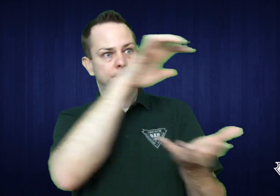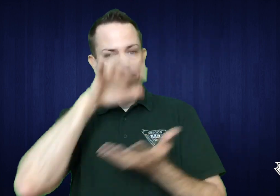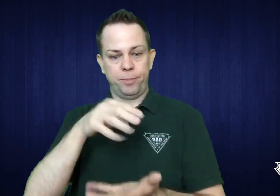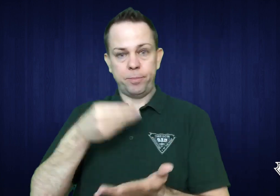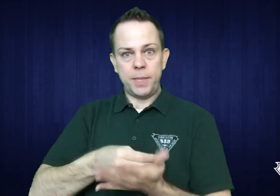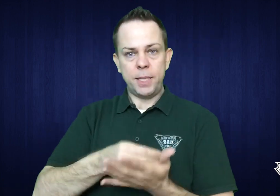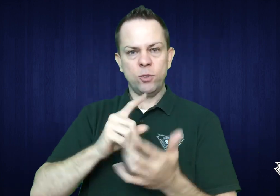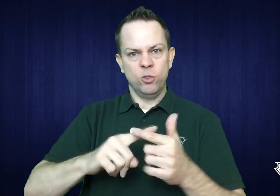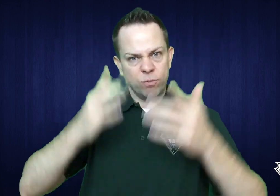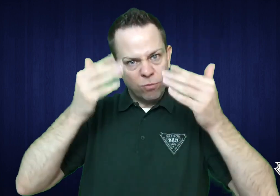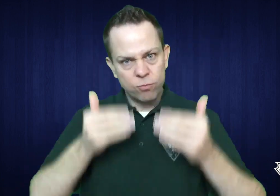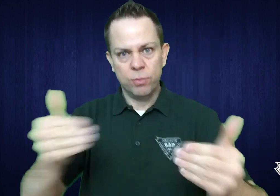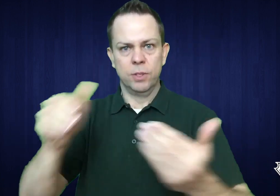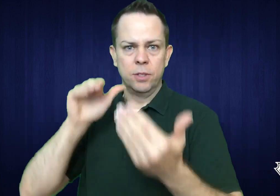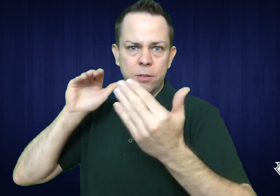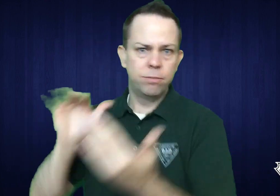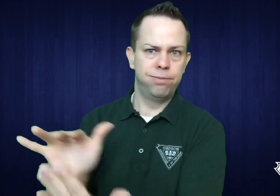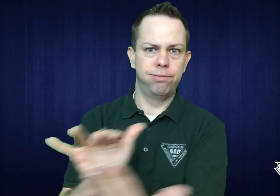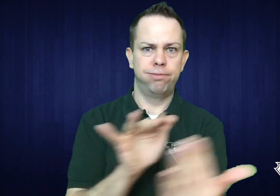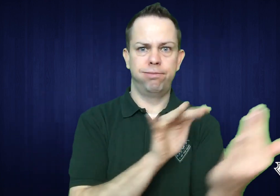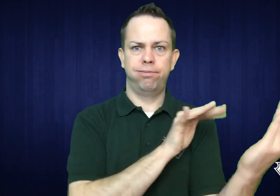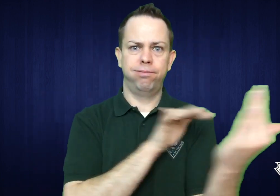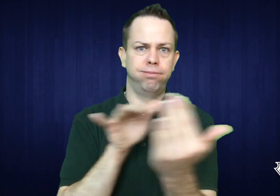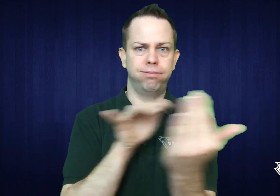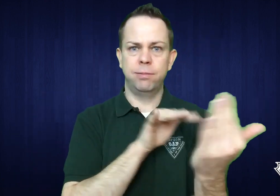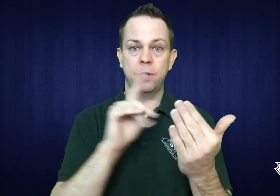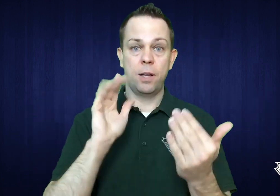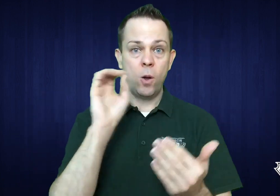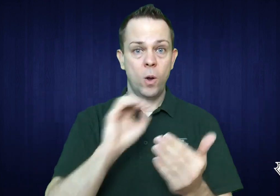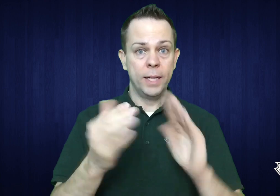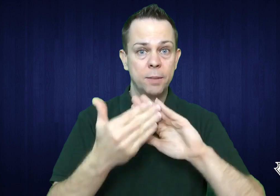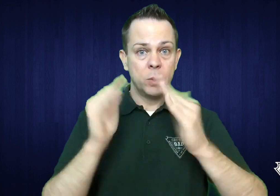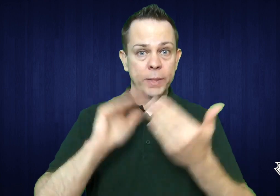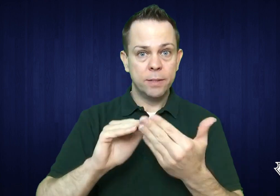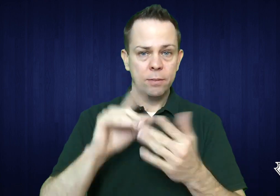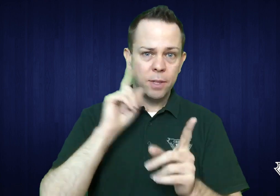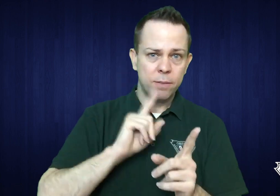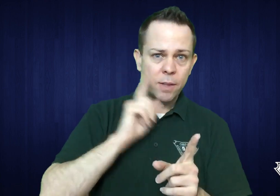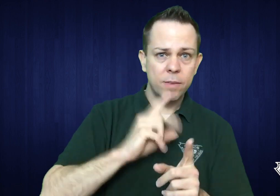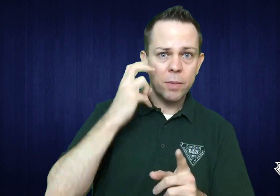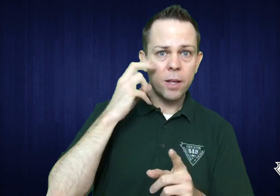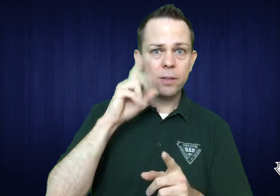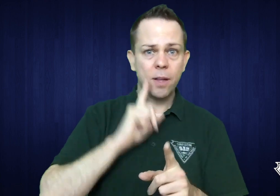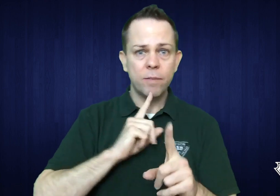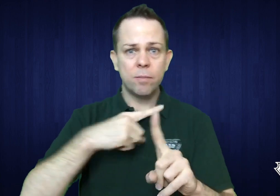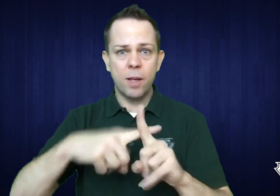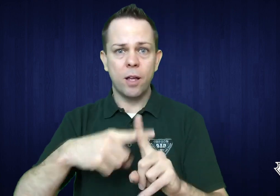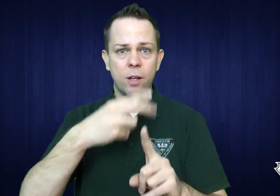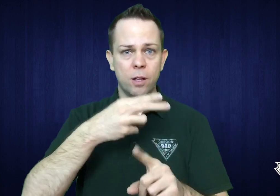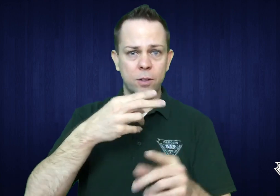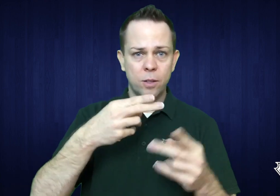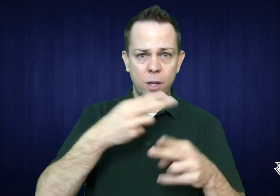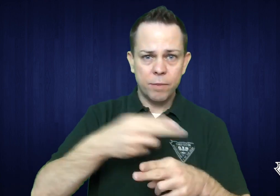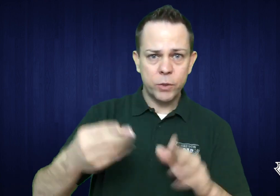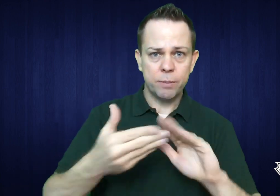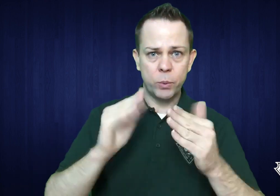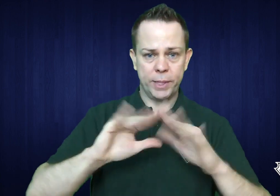in order to conduct a comprehensive study of the Oregon Deaf, Deafblind, Deaf Plus, and Hard of Hearing community